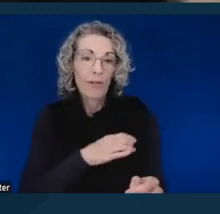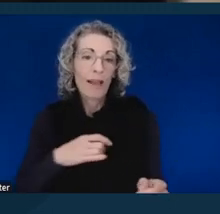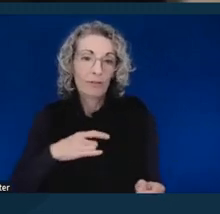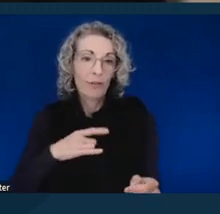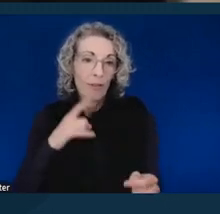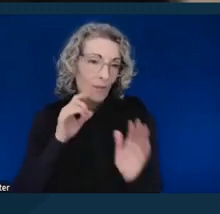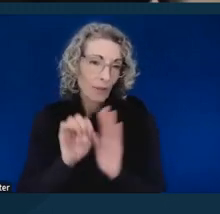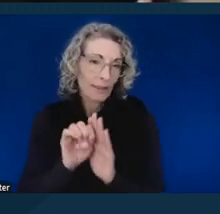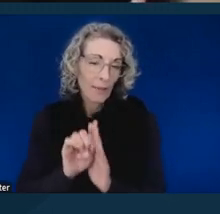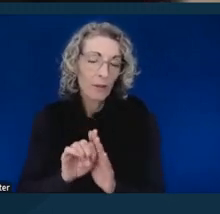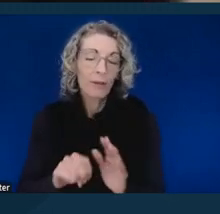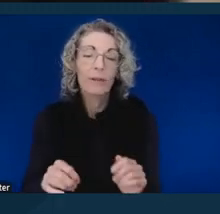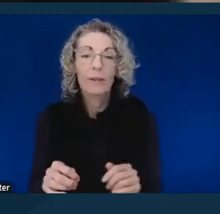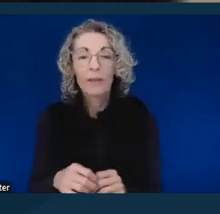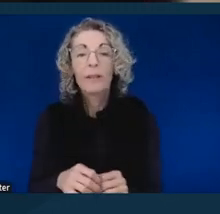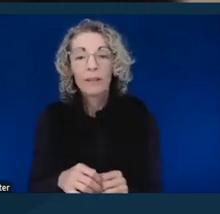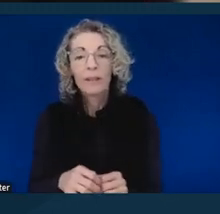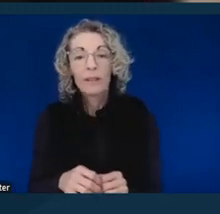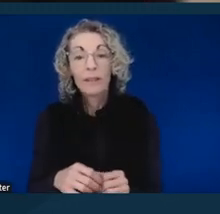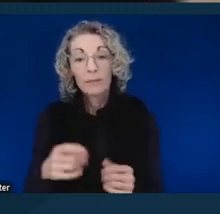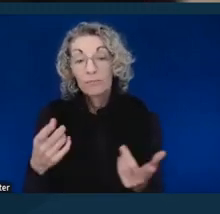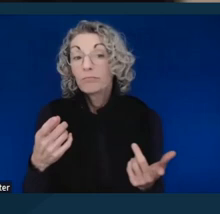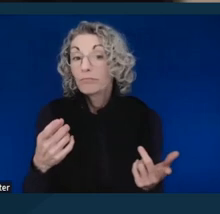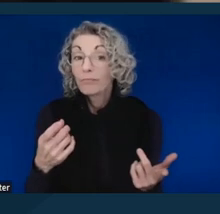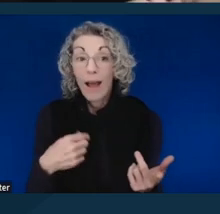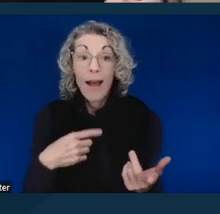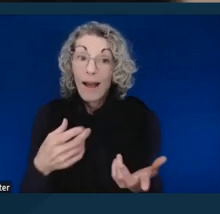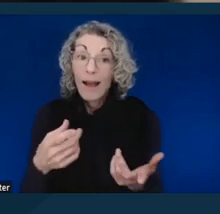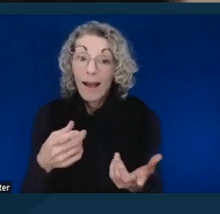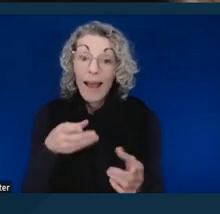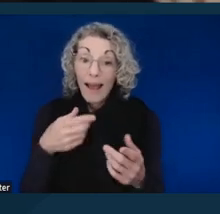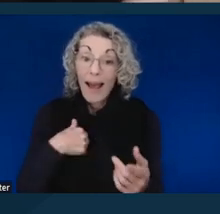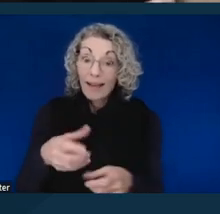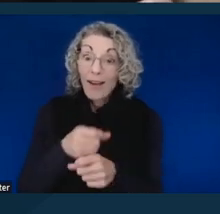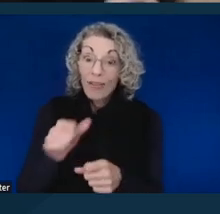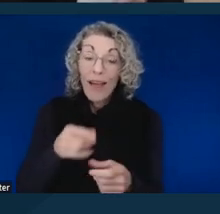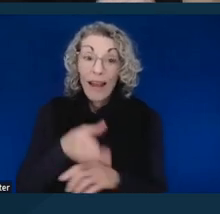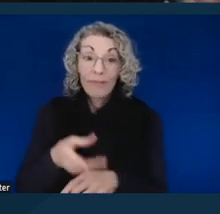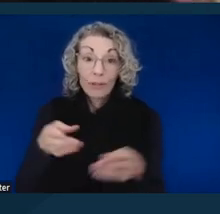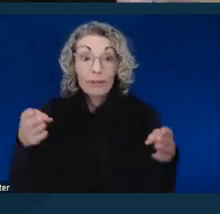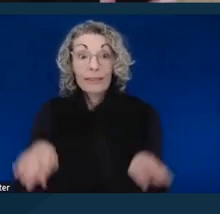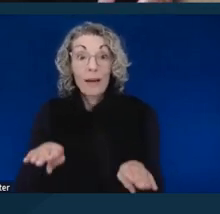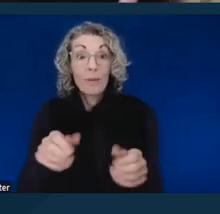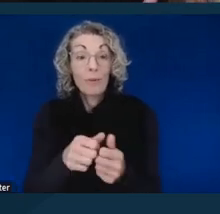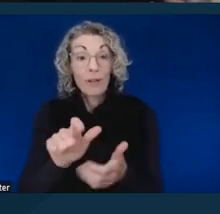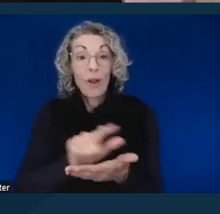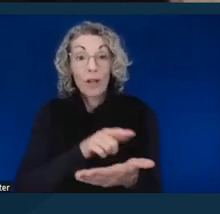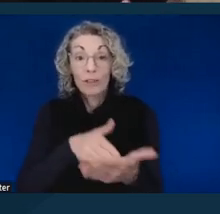of with a settlement after a lawsuit, but a lot of it, too, is just in the day in and day out of communicating